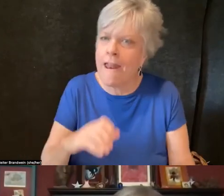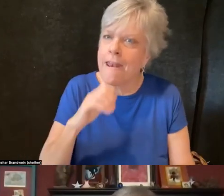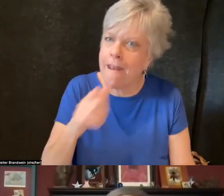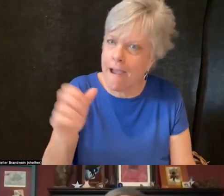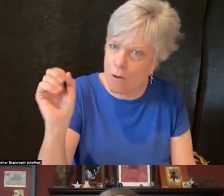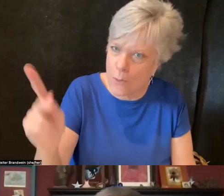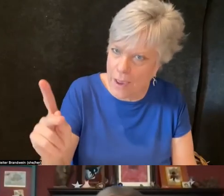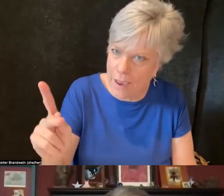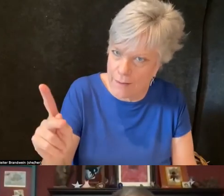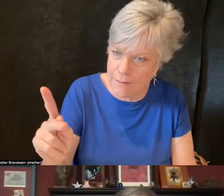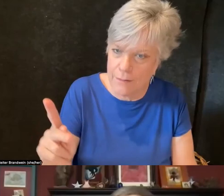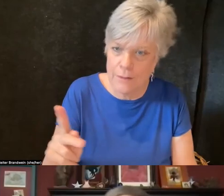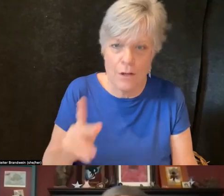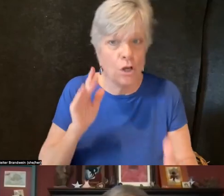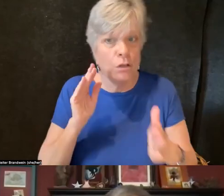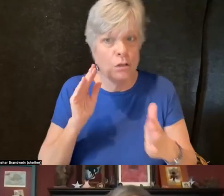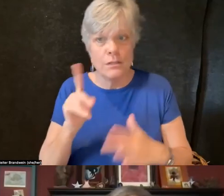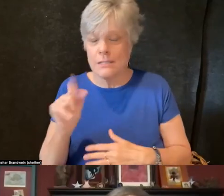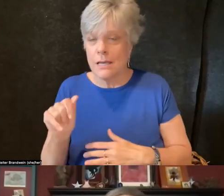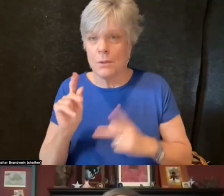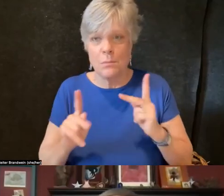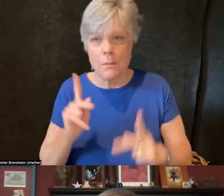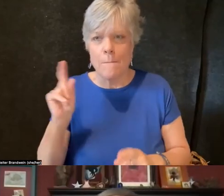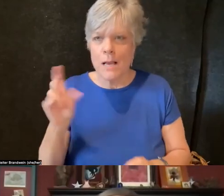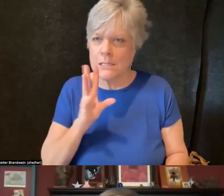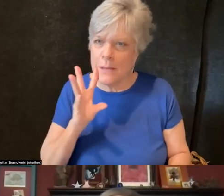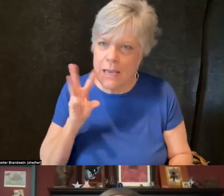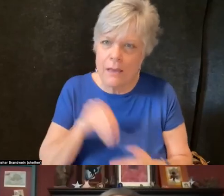and meetings and foundational framework creations.